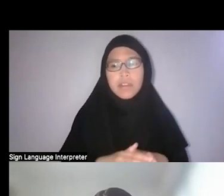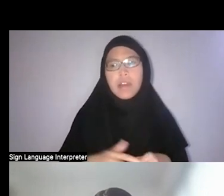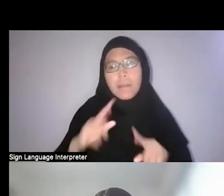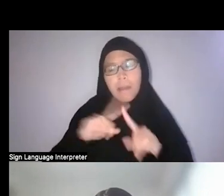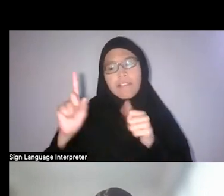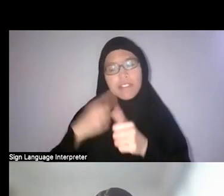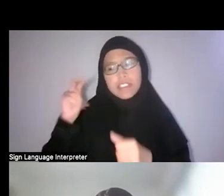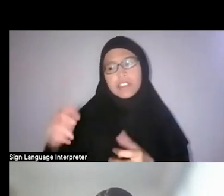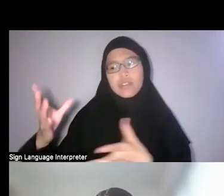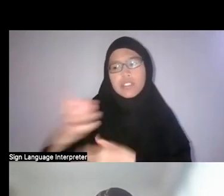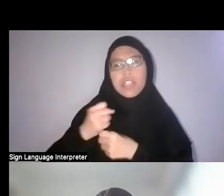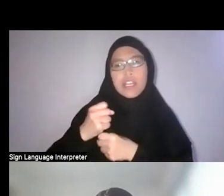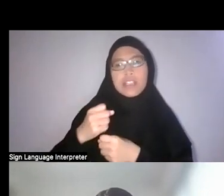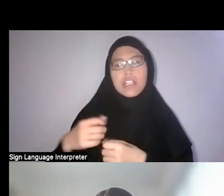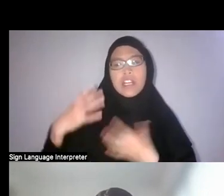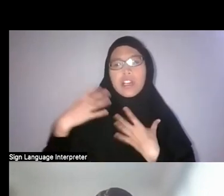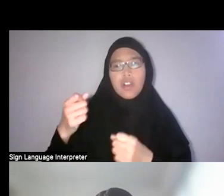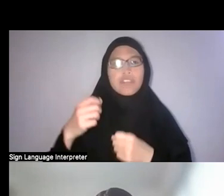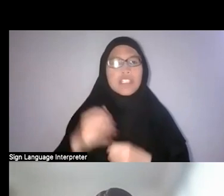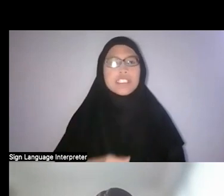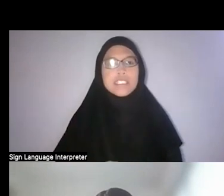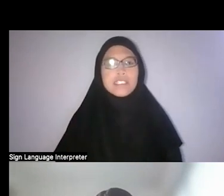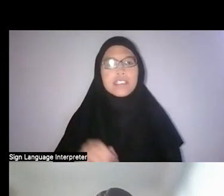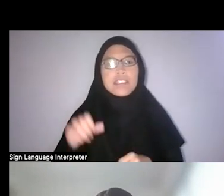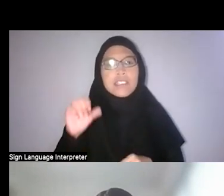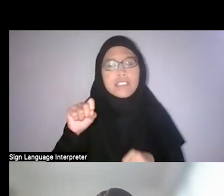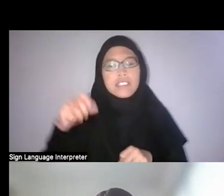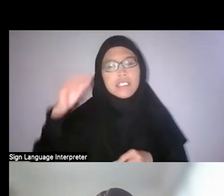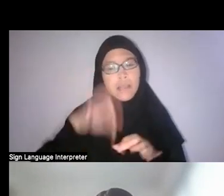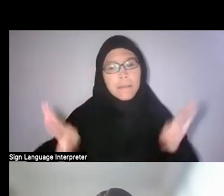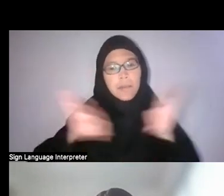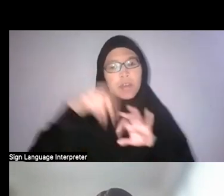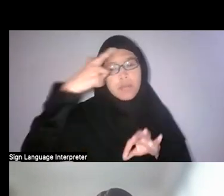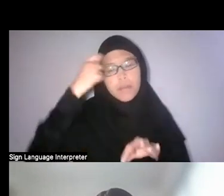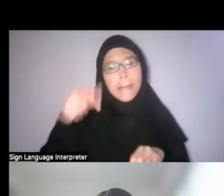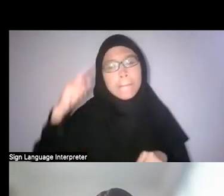he is also a believer that a lot of British medical professionals do not make an effort